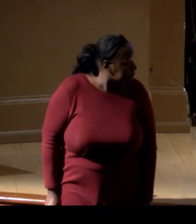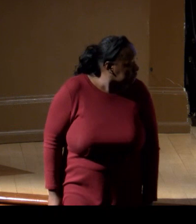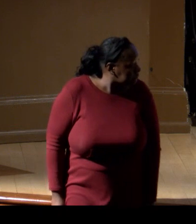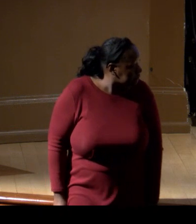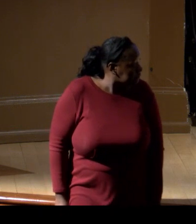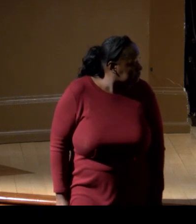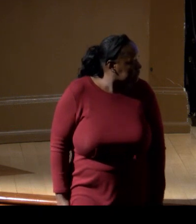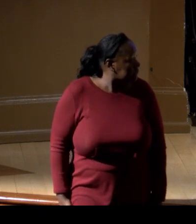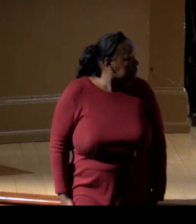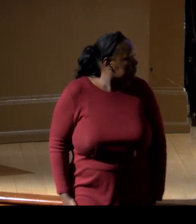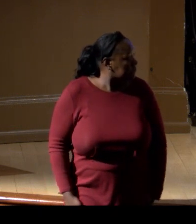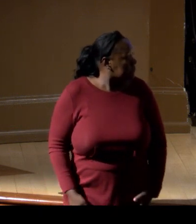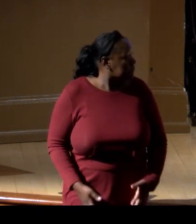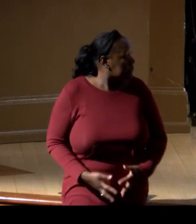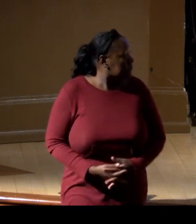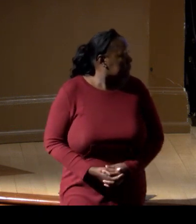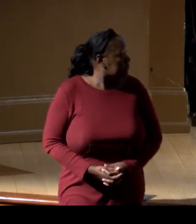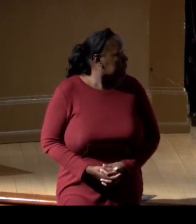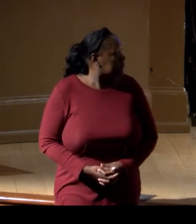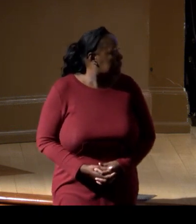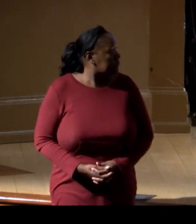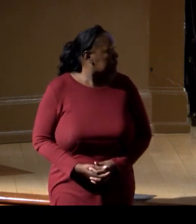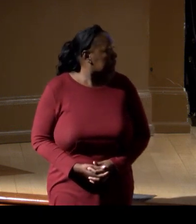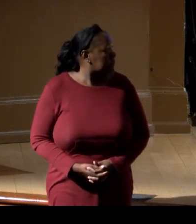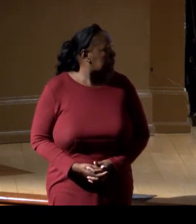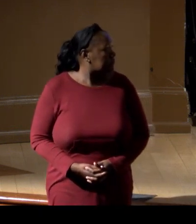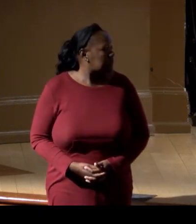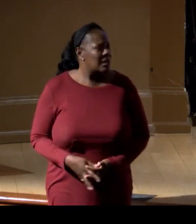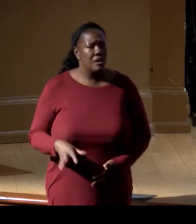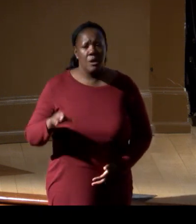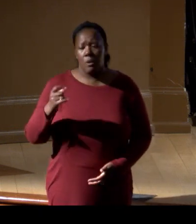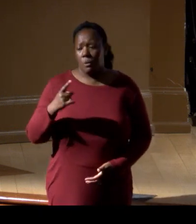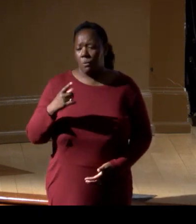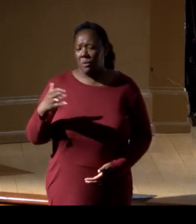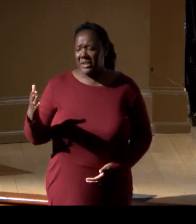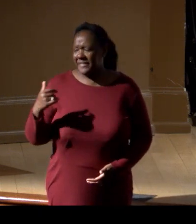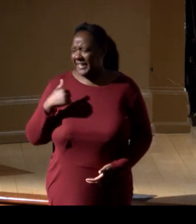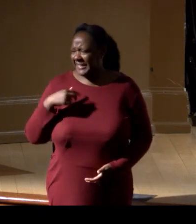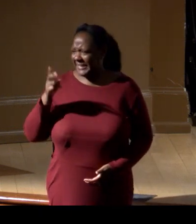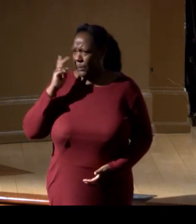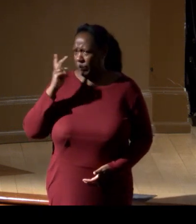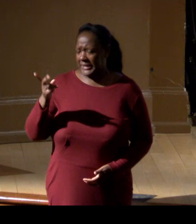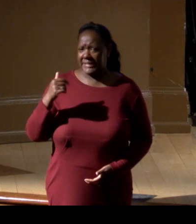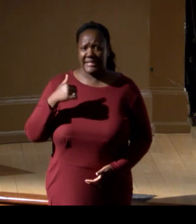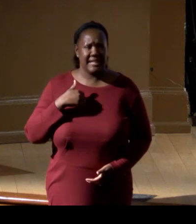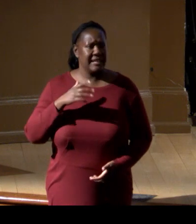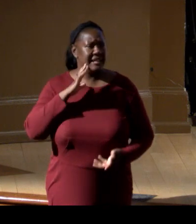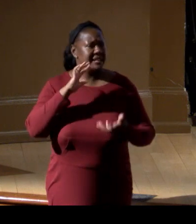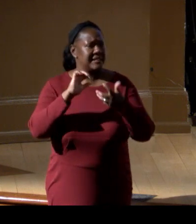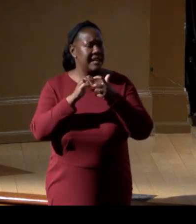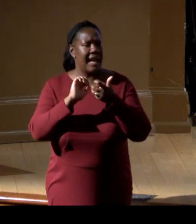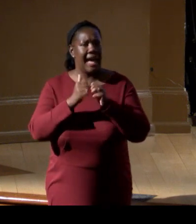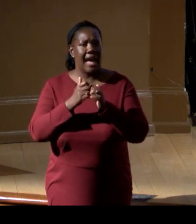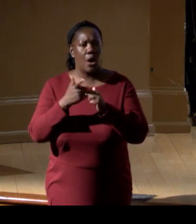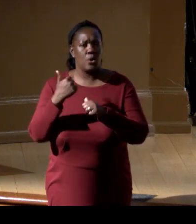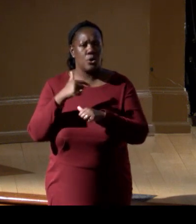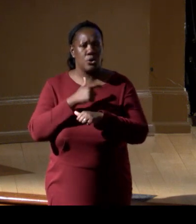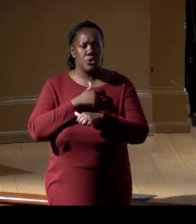and growing more in BGC using Argo, and how we have the map of the global ocean, and you have that as a full map of the ocean,